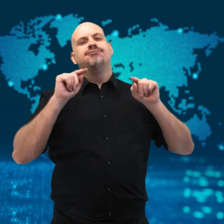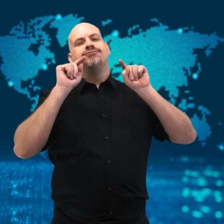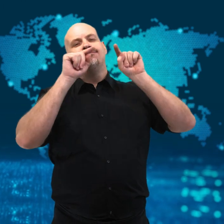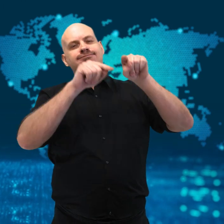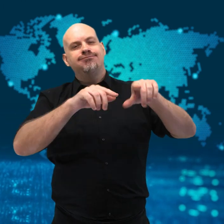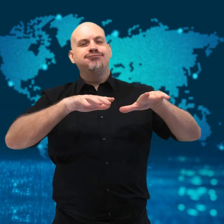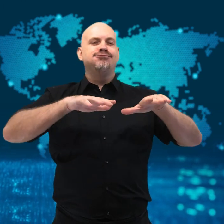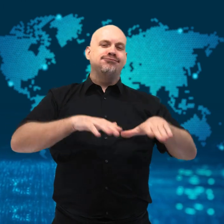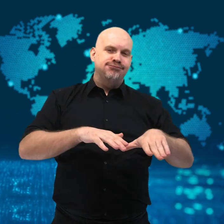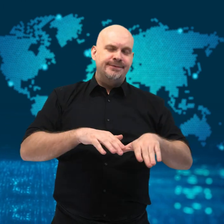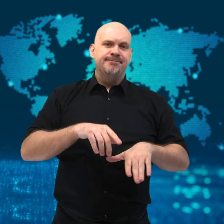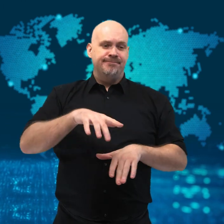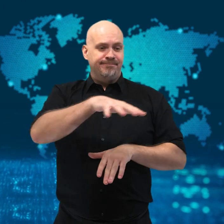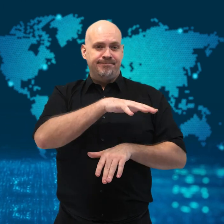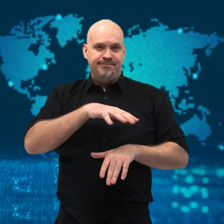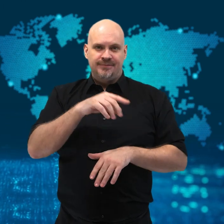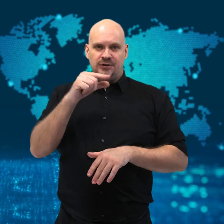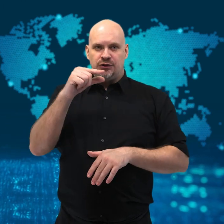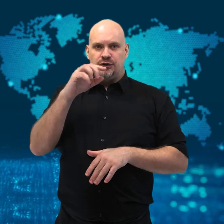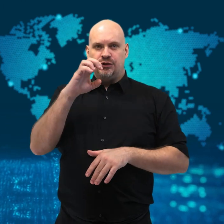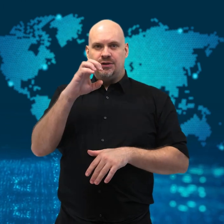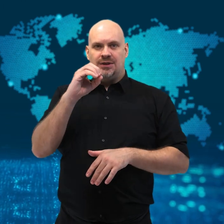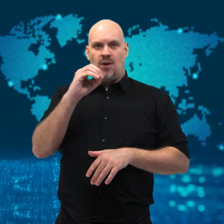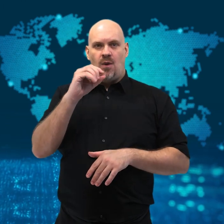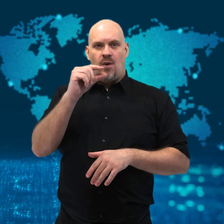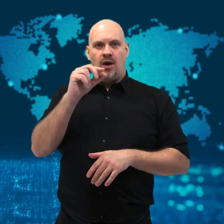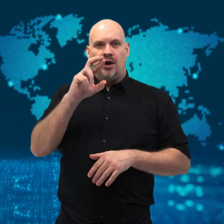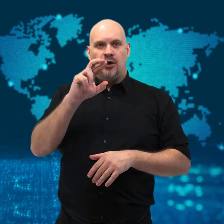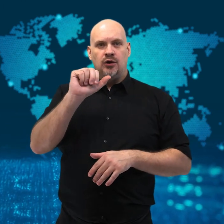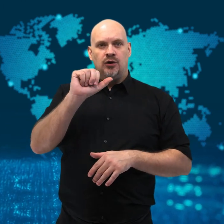He originally thought it was a stingray,